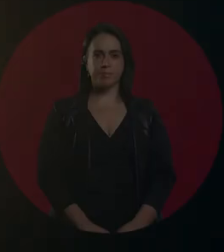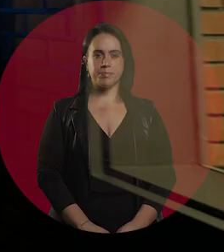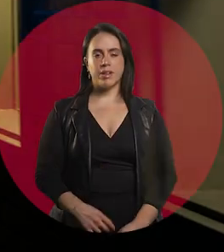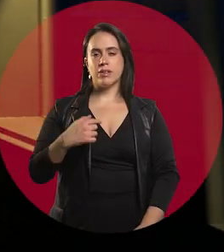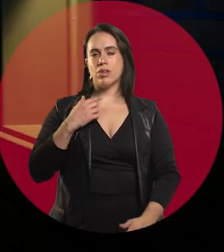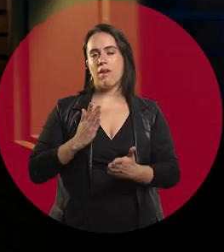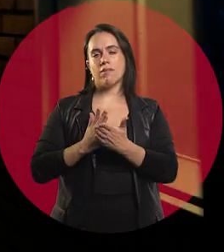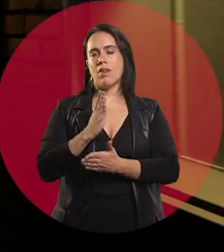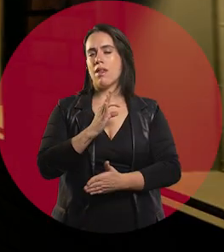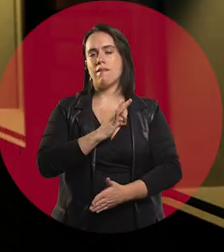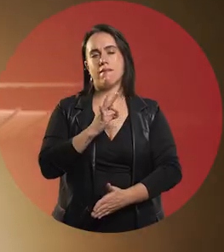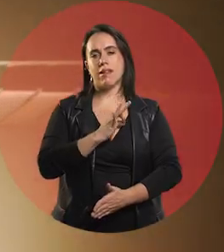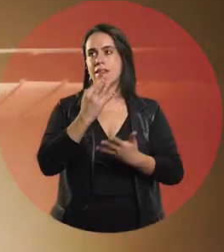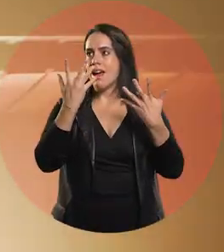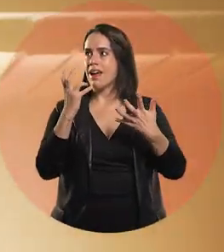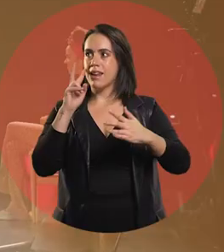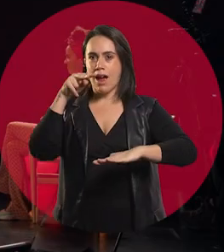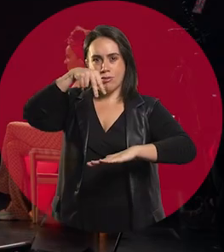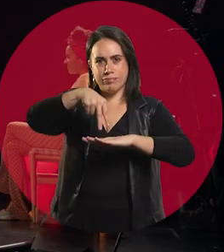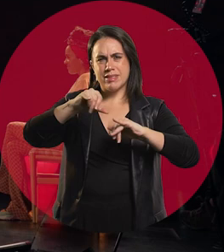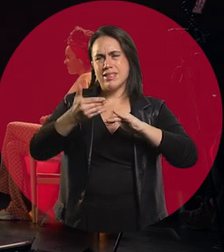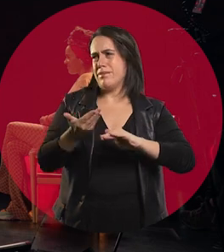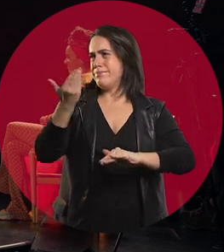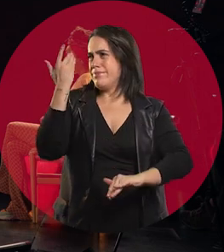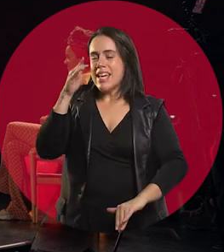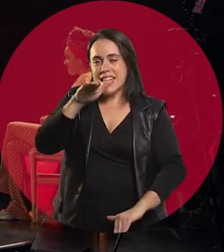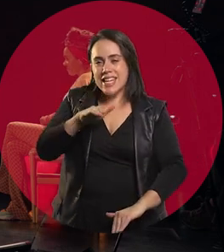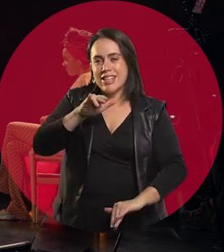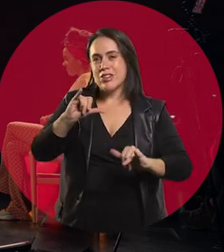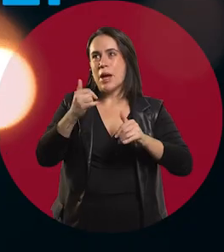My idea was always to get on stage. In other words, I am on stage before I go on stage.